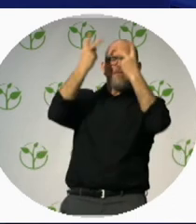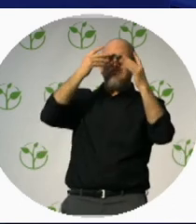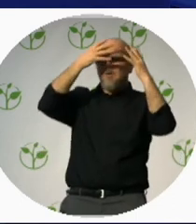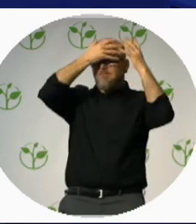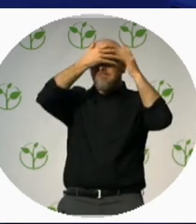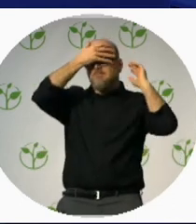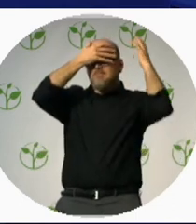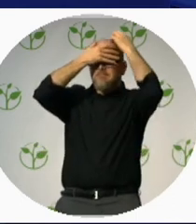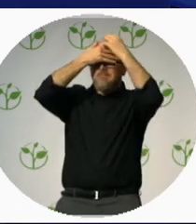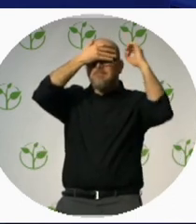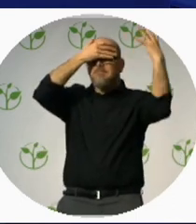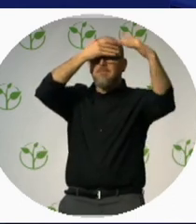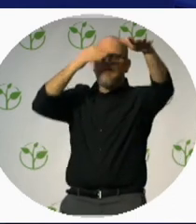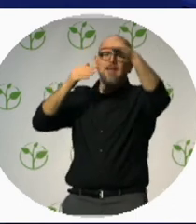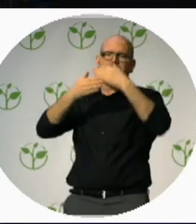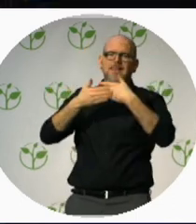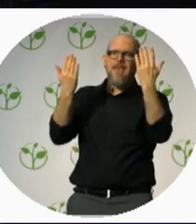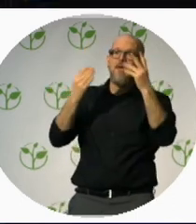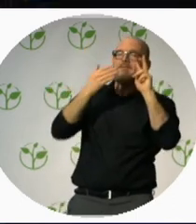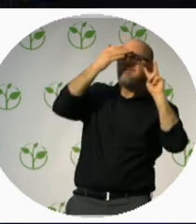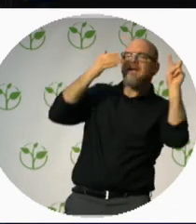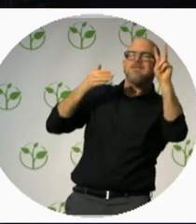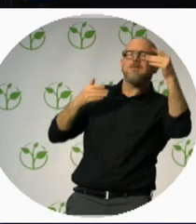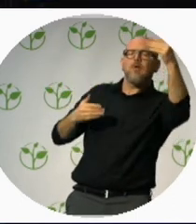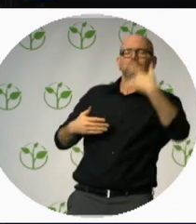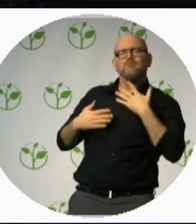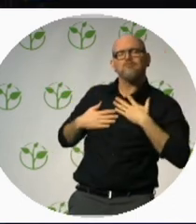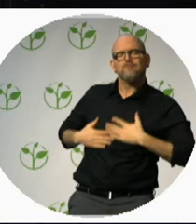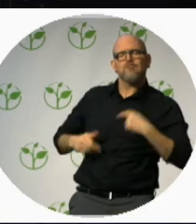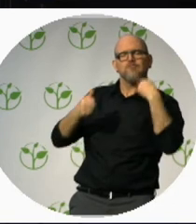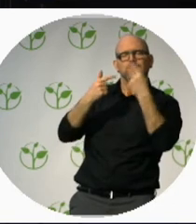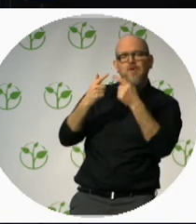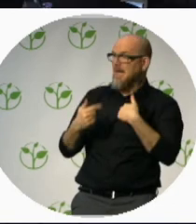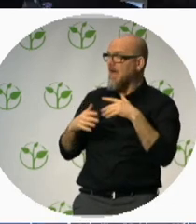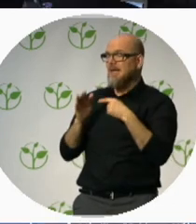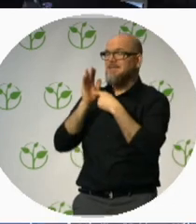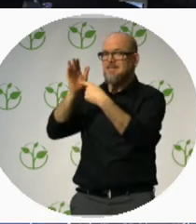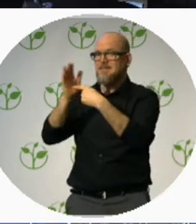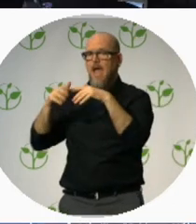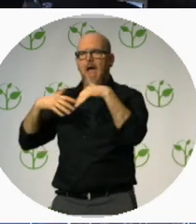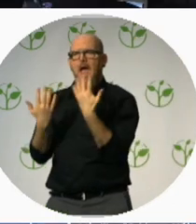And I’ll show you how we did this. I’ll show you how we made this change.